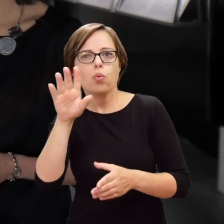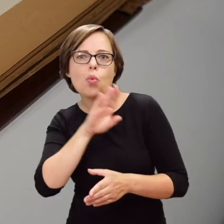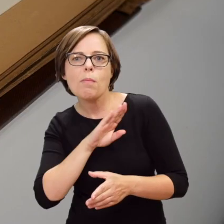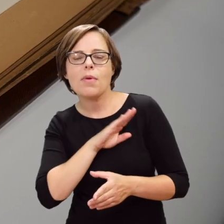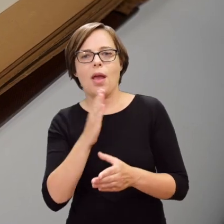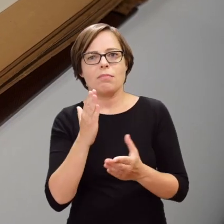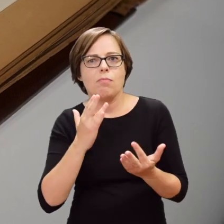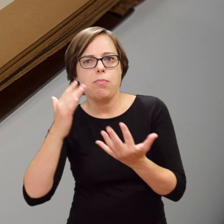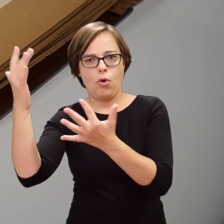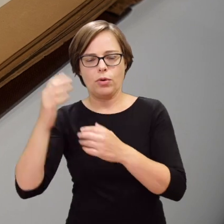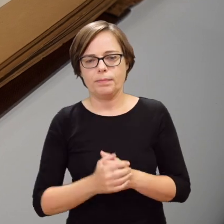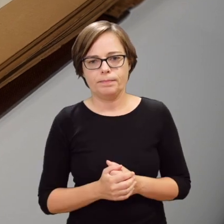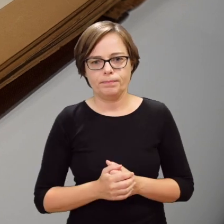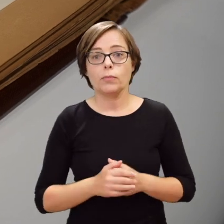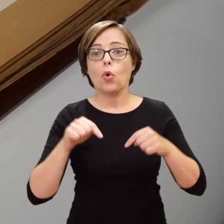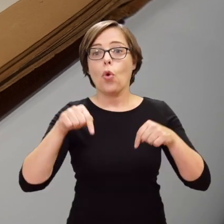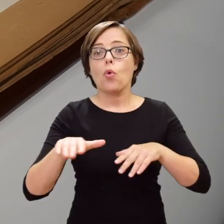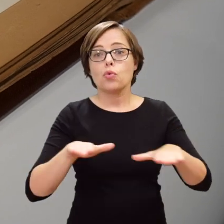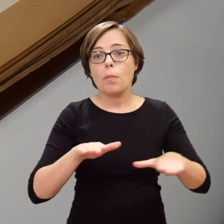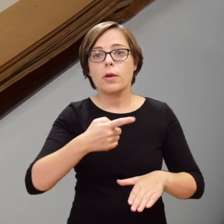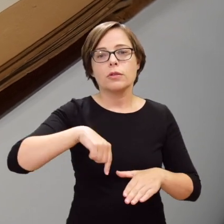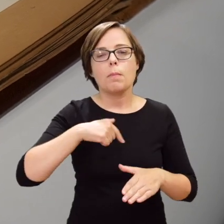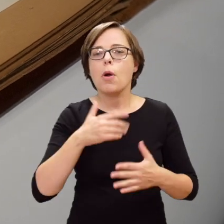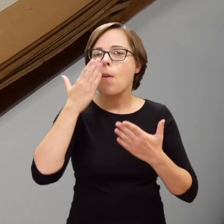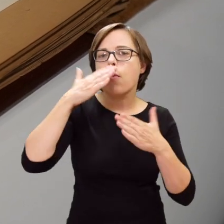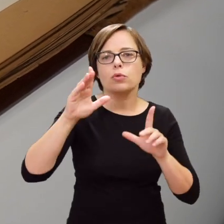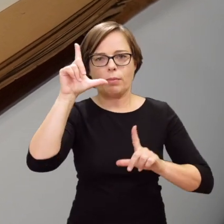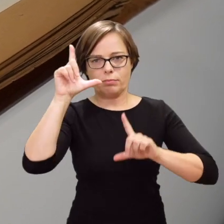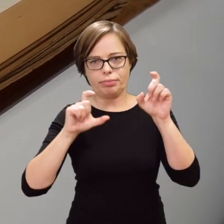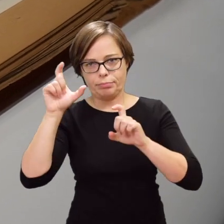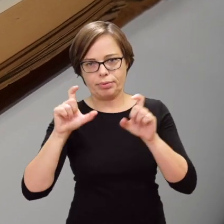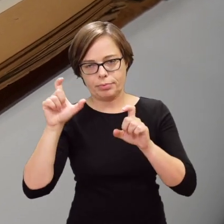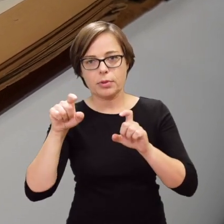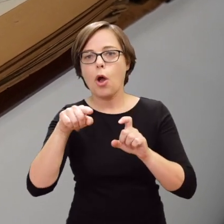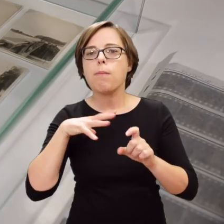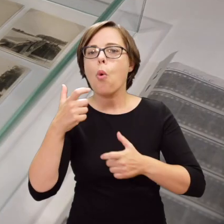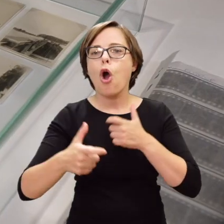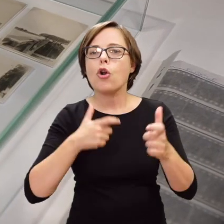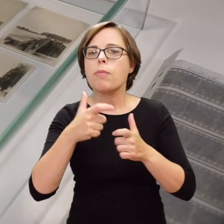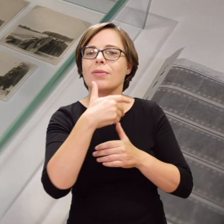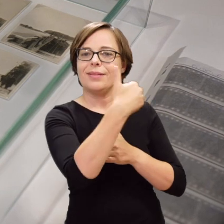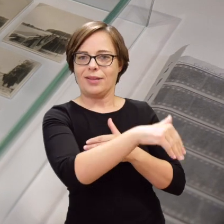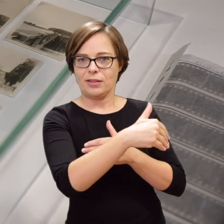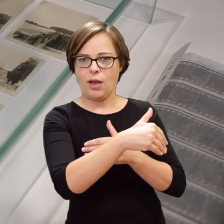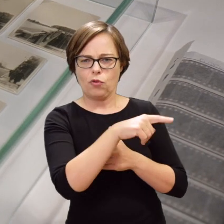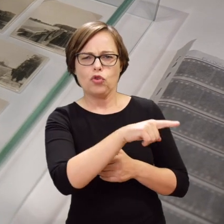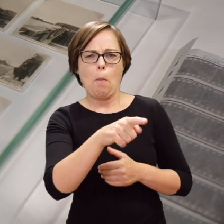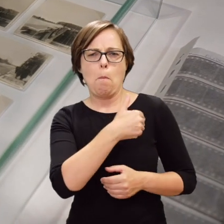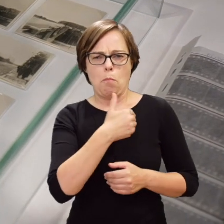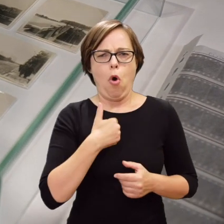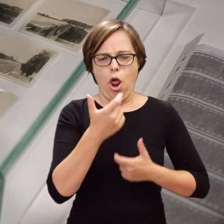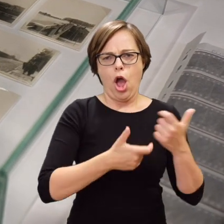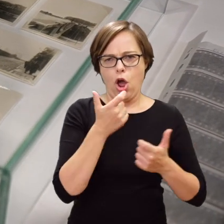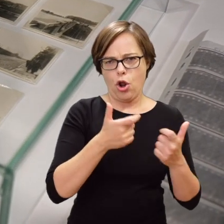In this section, we show photos taken by Poles on the ‘Aryan’ side of the ghetto wall.